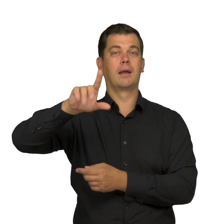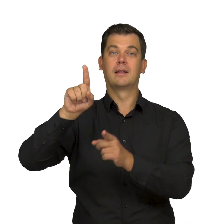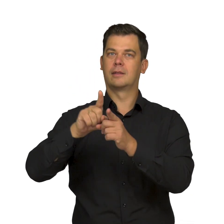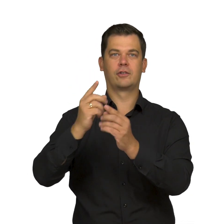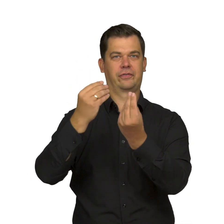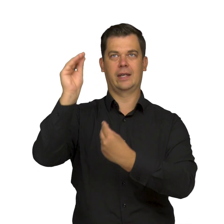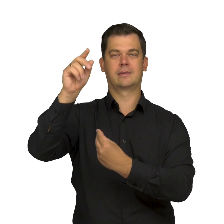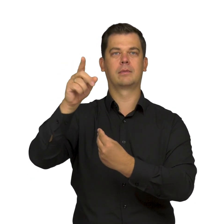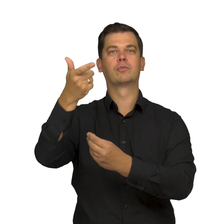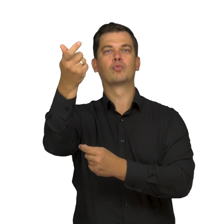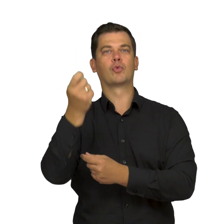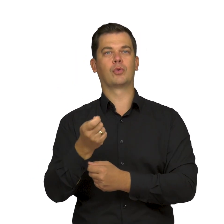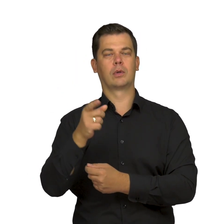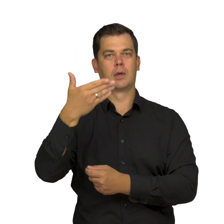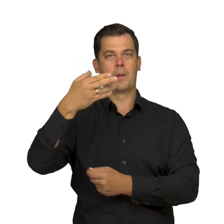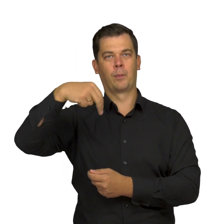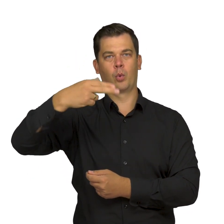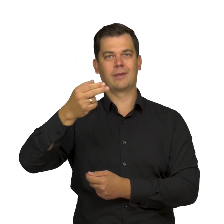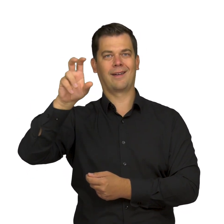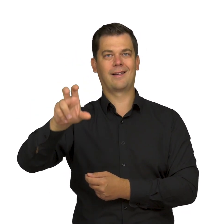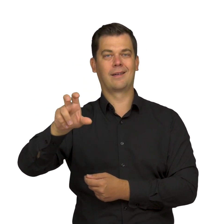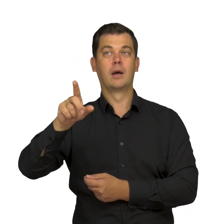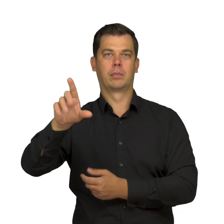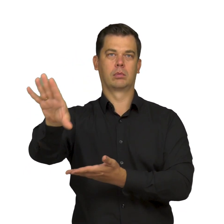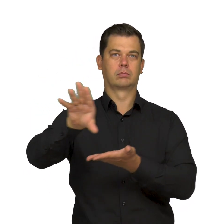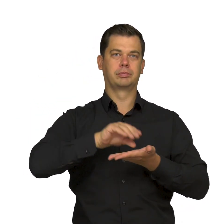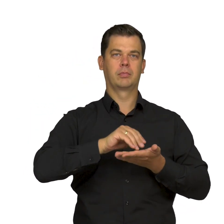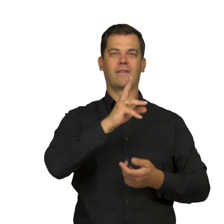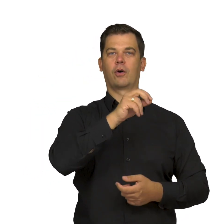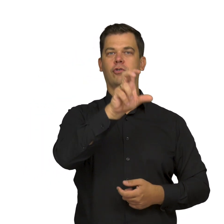and elements employed by Munch may also be found in Weiss's oeuvre.